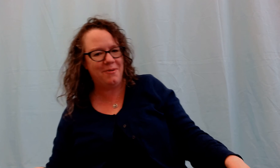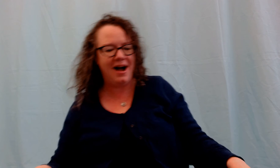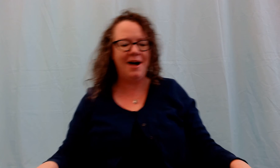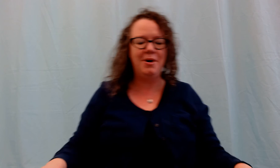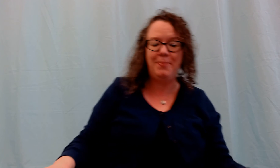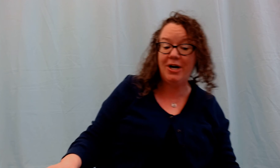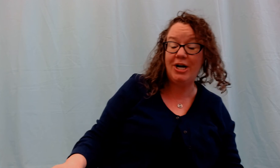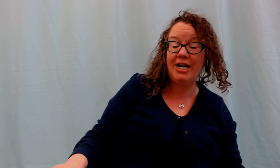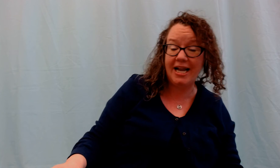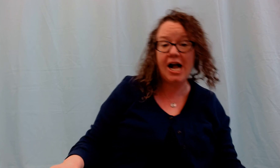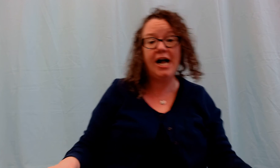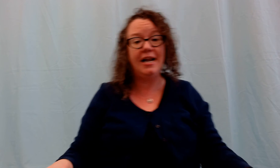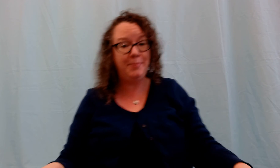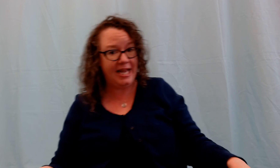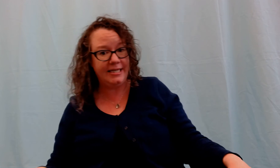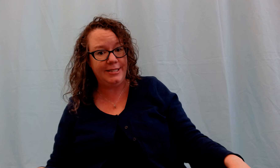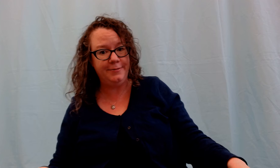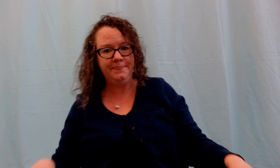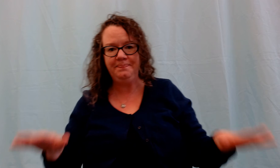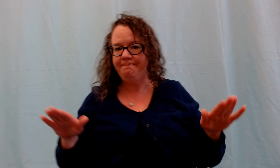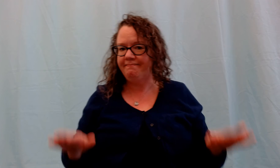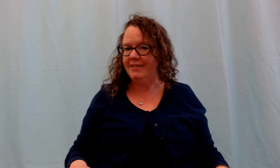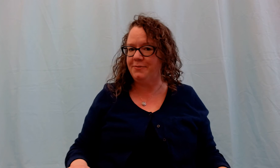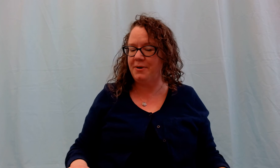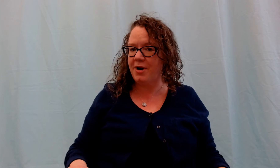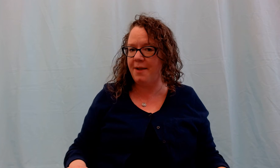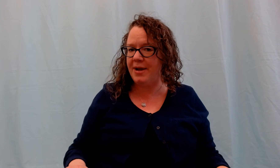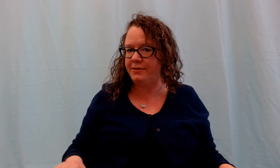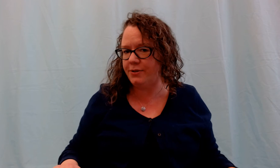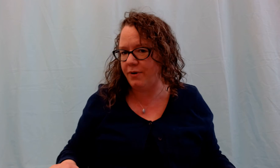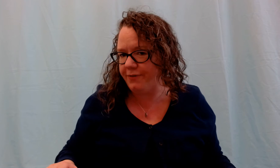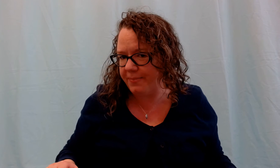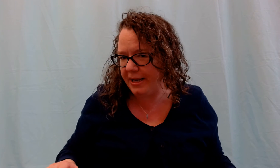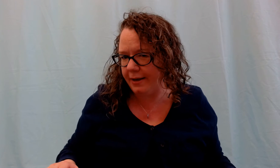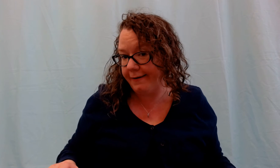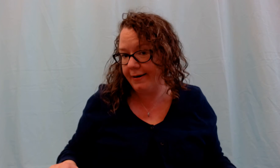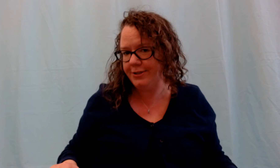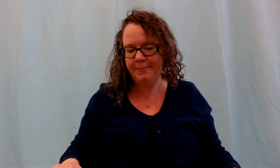#Wibble, wobble. Wibble, wobble. Putting on a plate.# This one we're gonna bounce or if you're a big kid you're gonna jump.